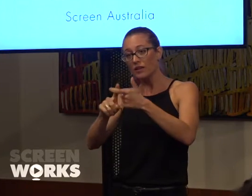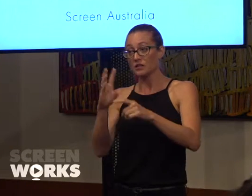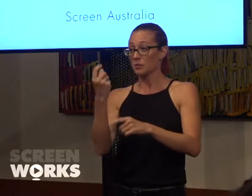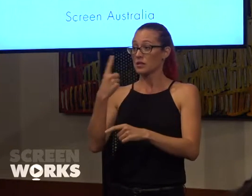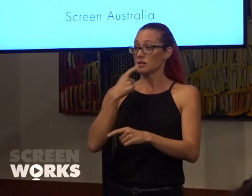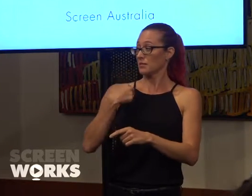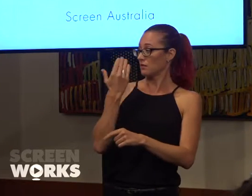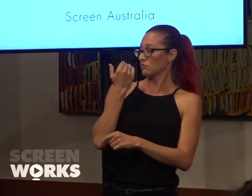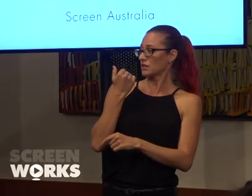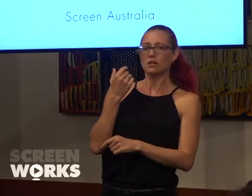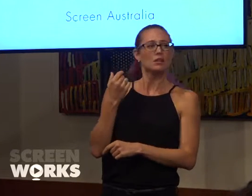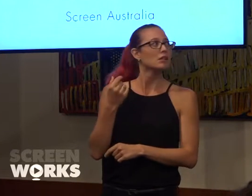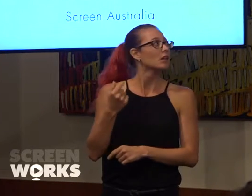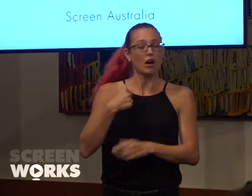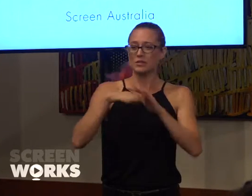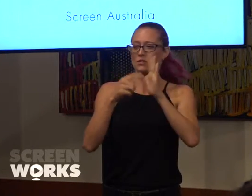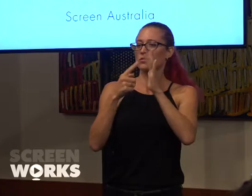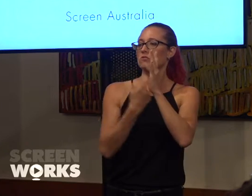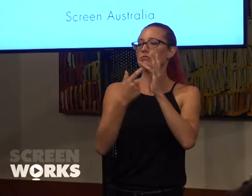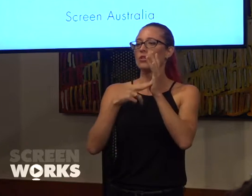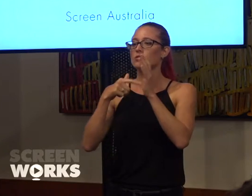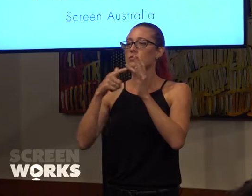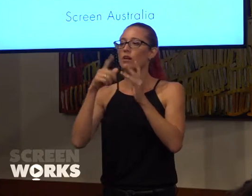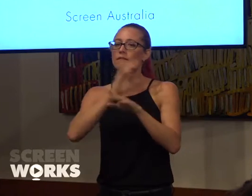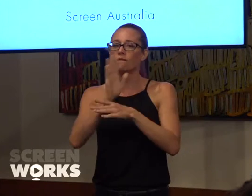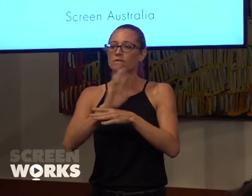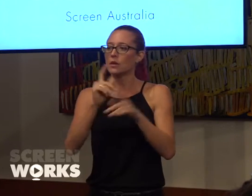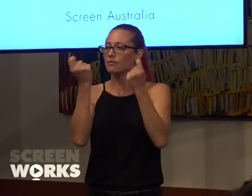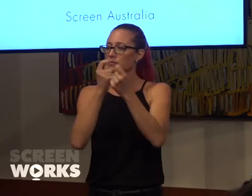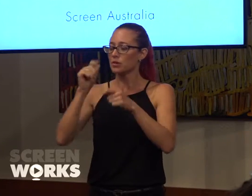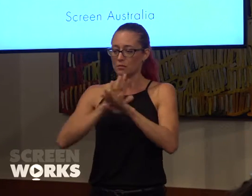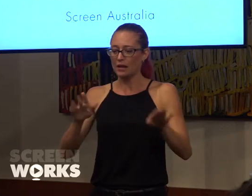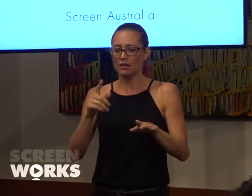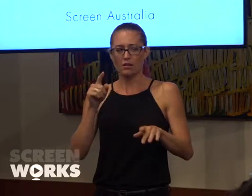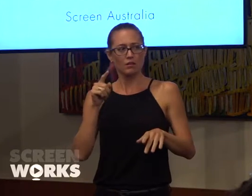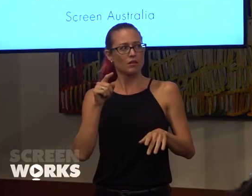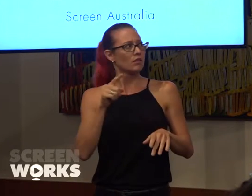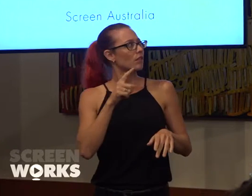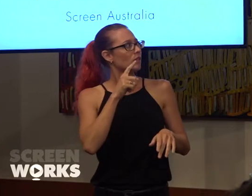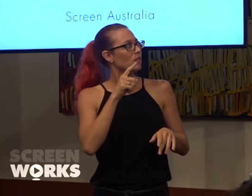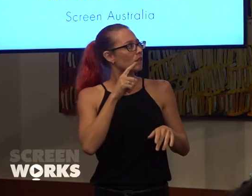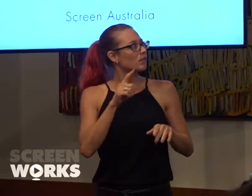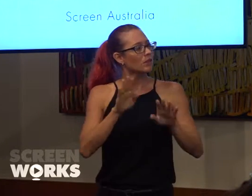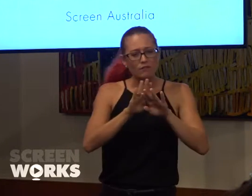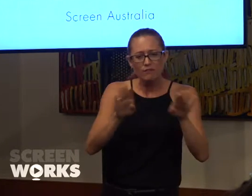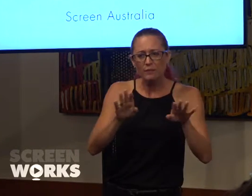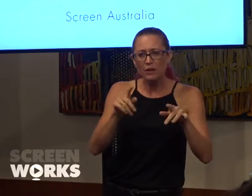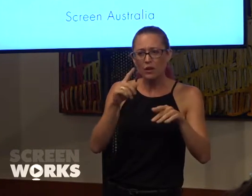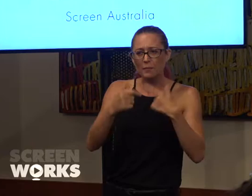recently when I was in Toronto Film Festival doing a panel, "Oh what are you doing a panel on?" I said "its gender equality" she said"its getting a boring now isn't it?"